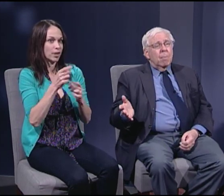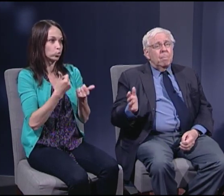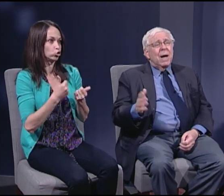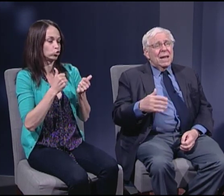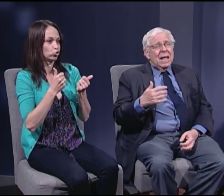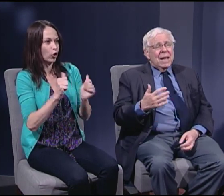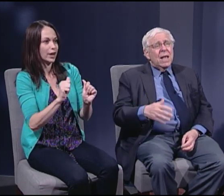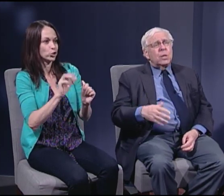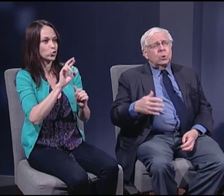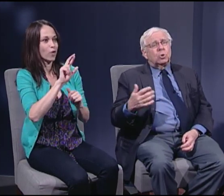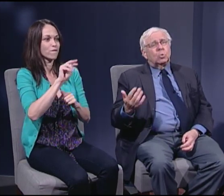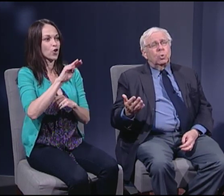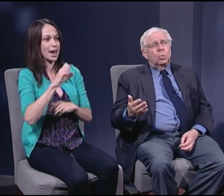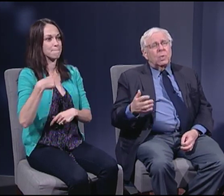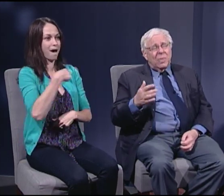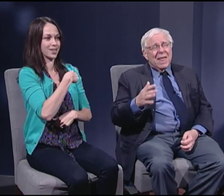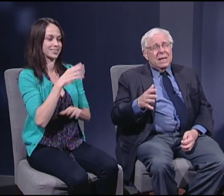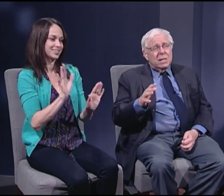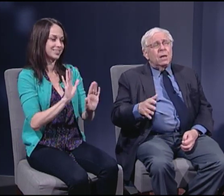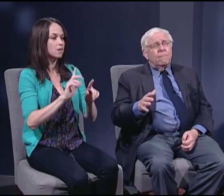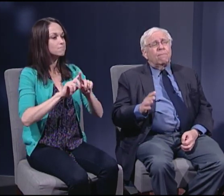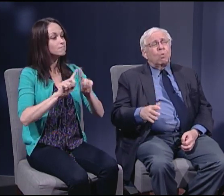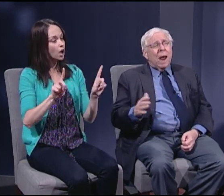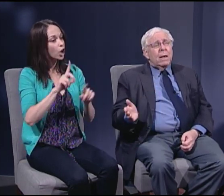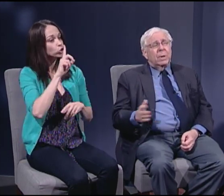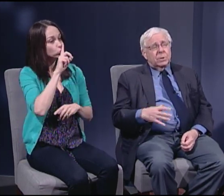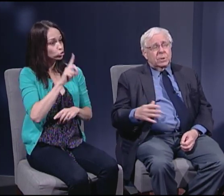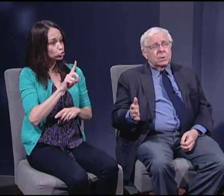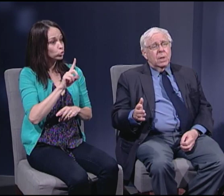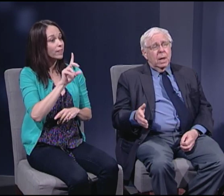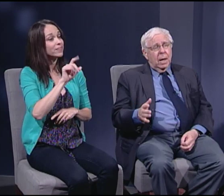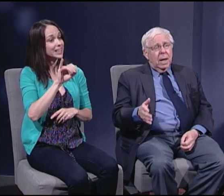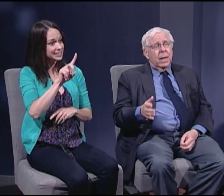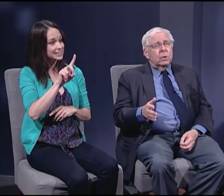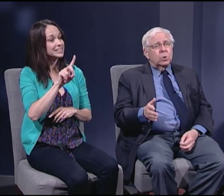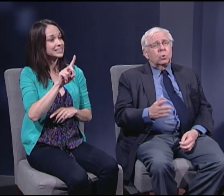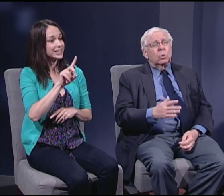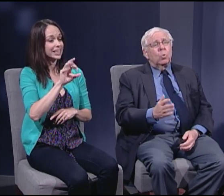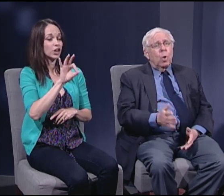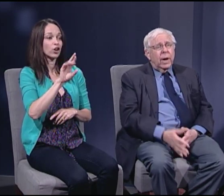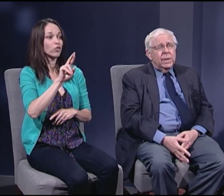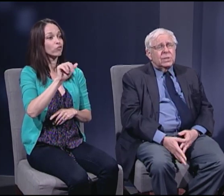But it is true that they did frame us in certain ways.